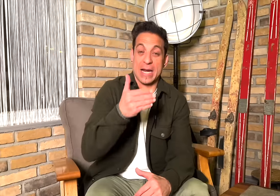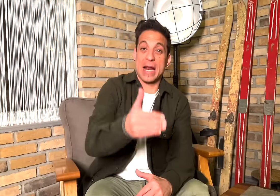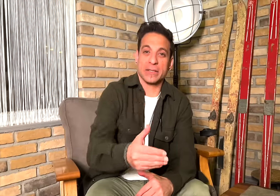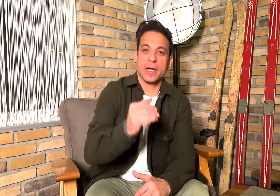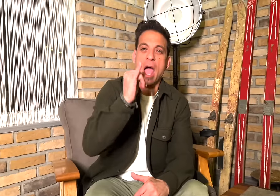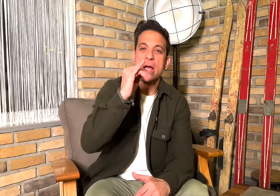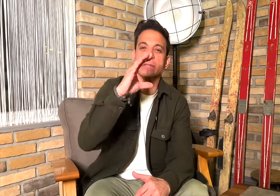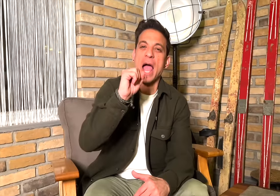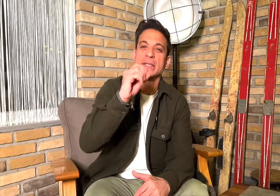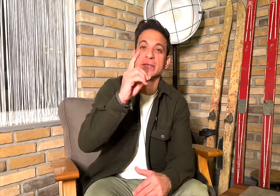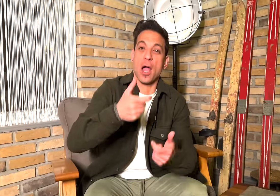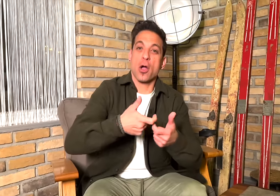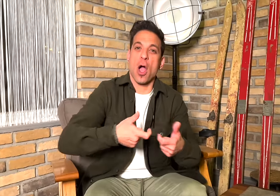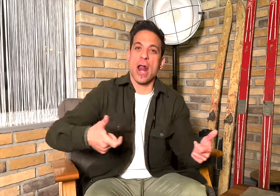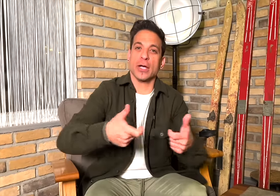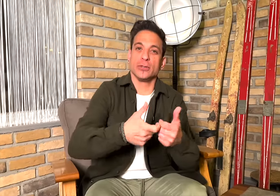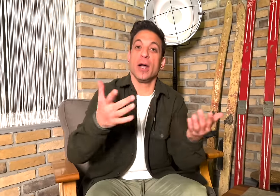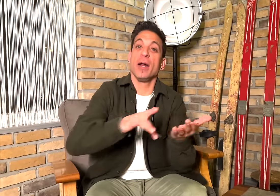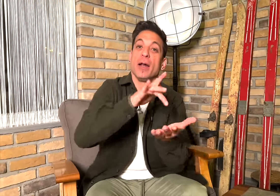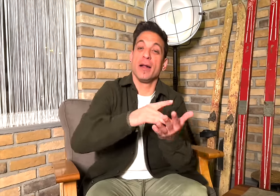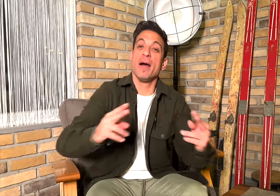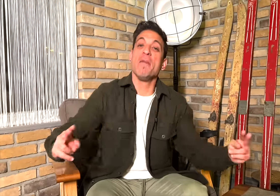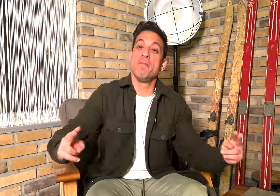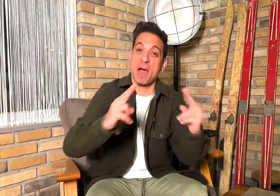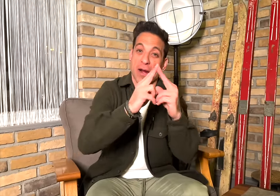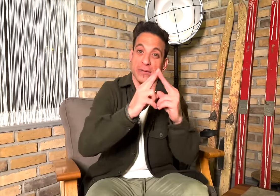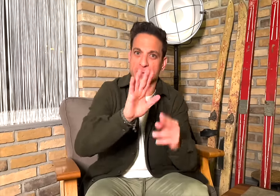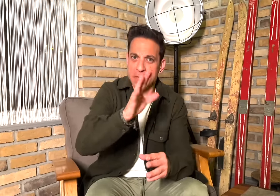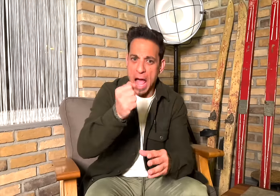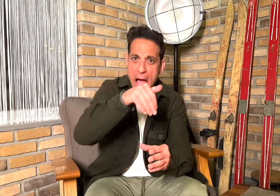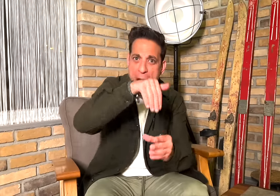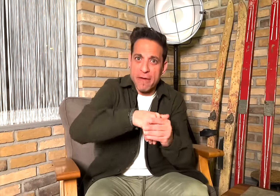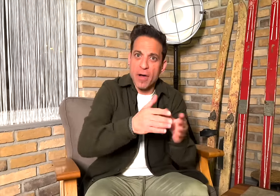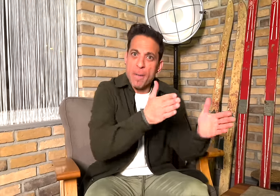[Memnos]: The next ICSD Congress will be held in Paris.